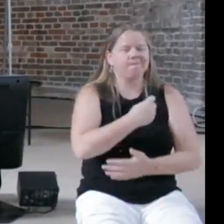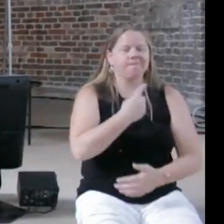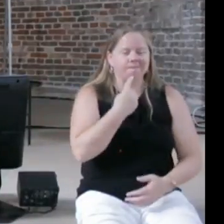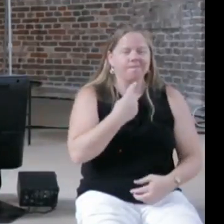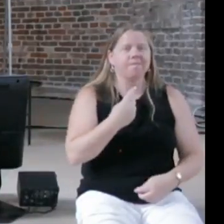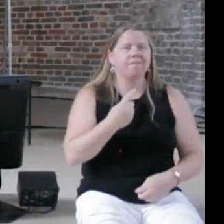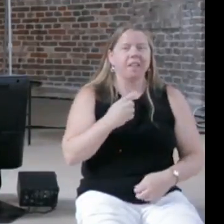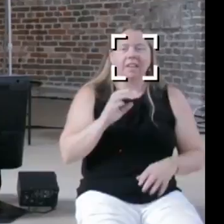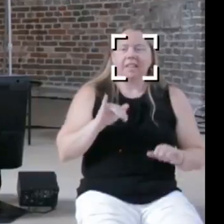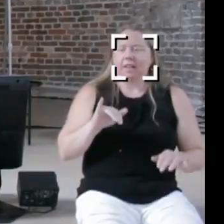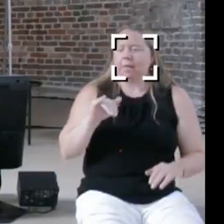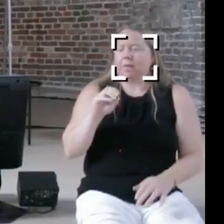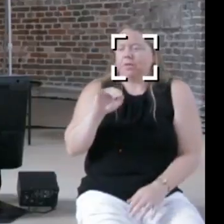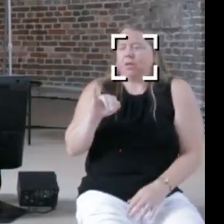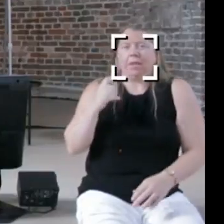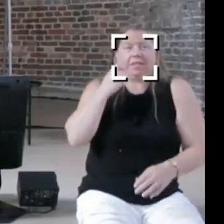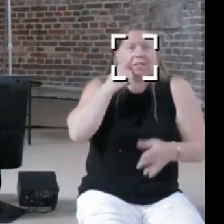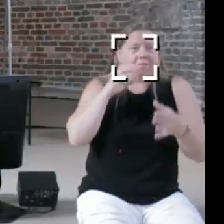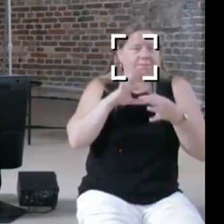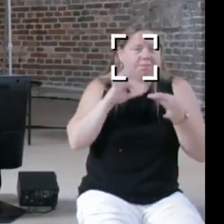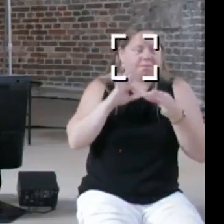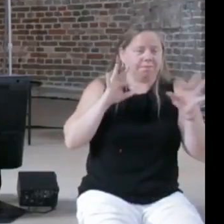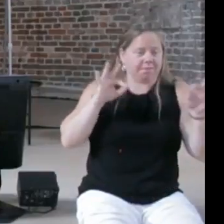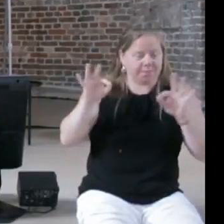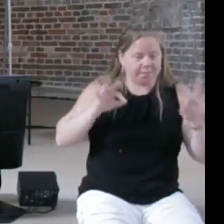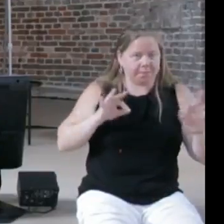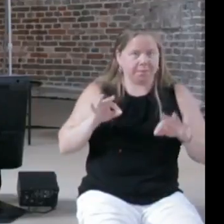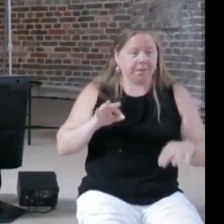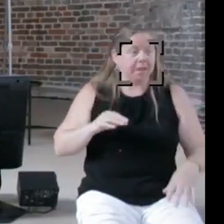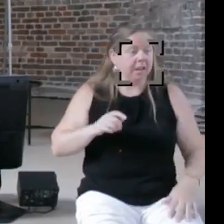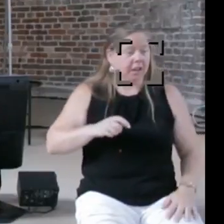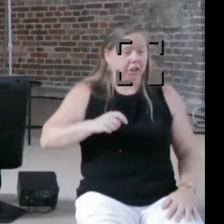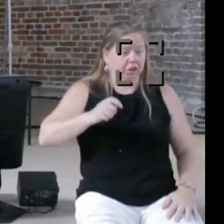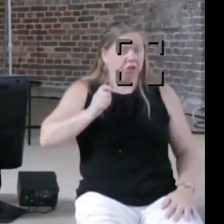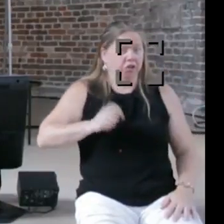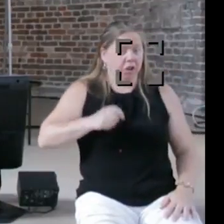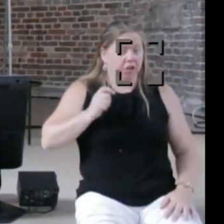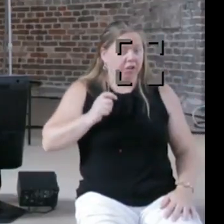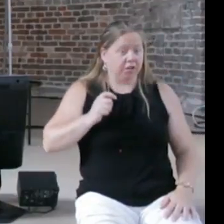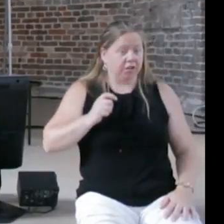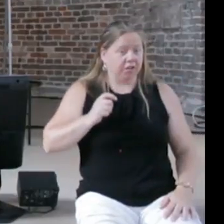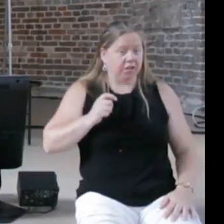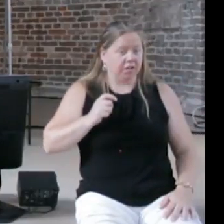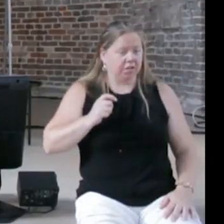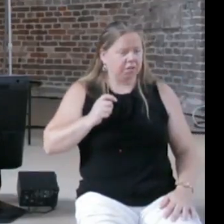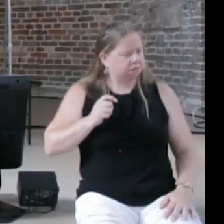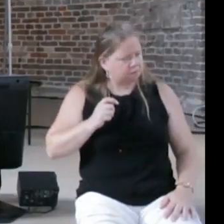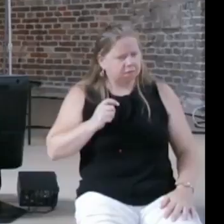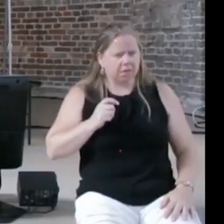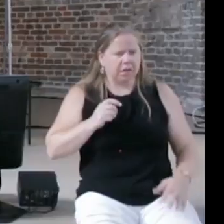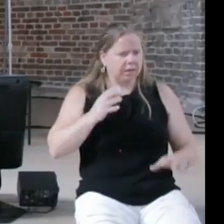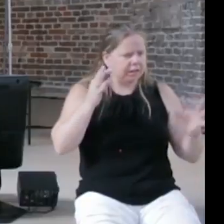he just said about that judges are being supported by algorithms that are not open, and that